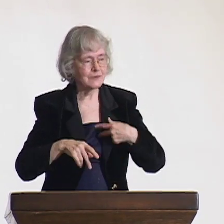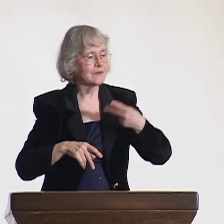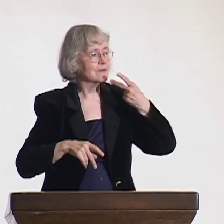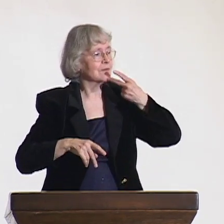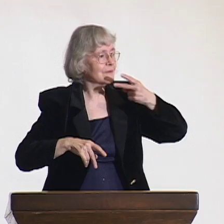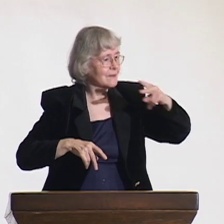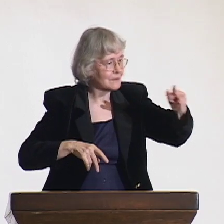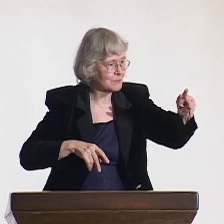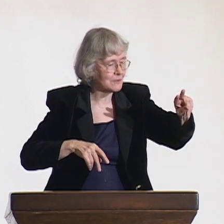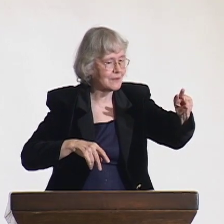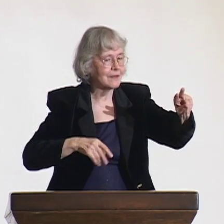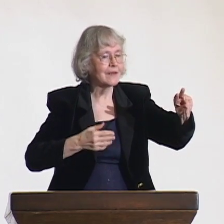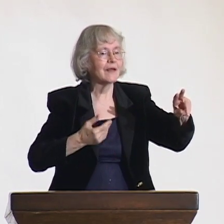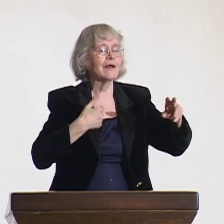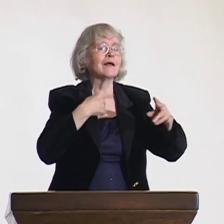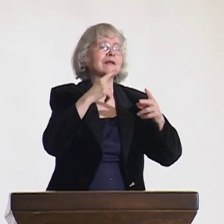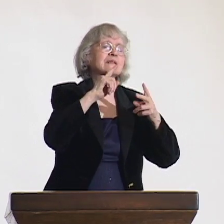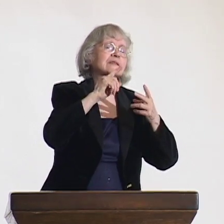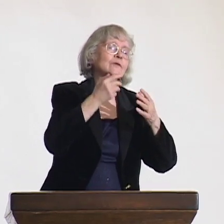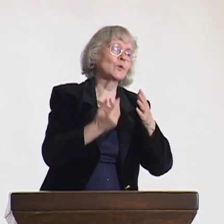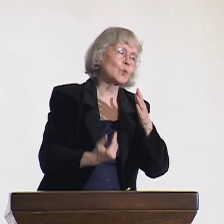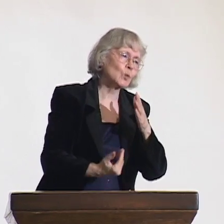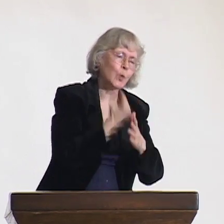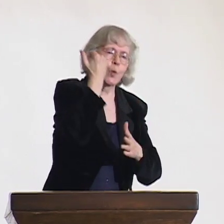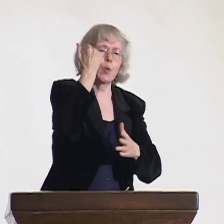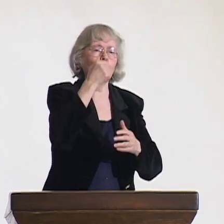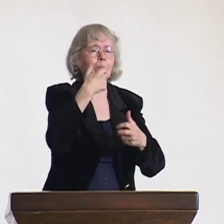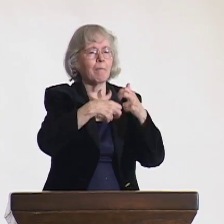This went on for four years. It was always that way.